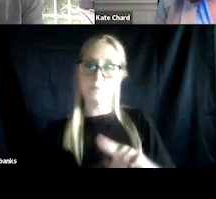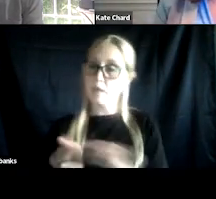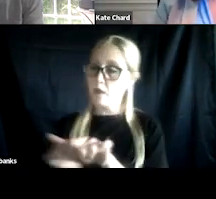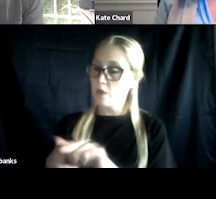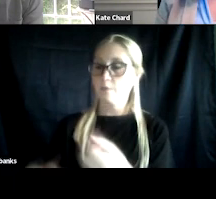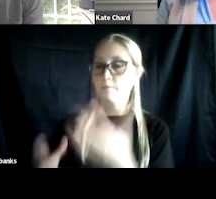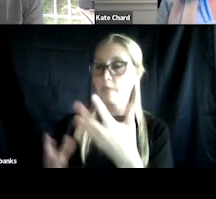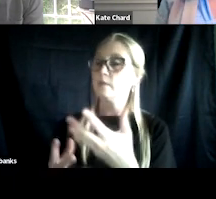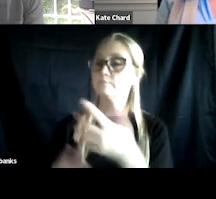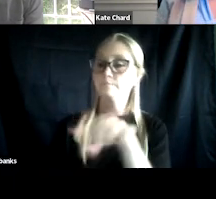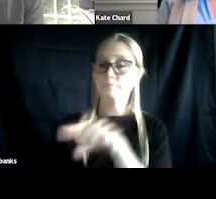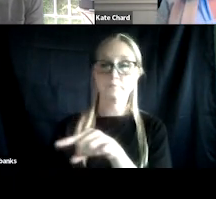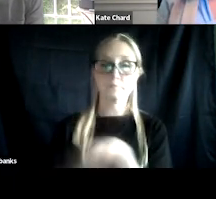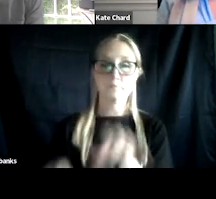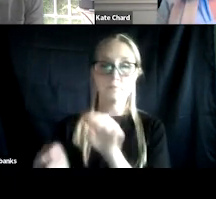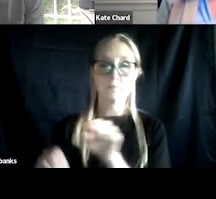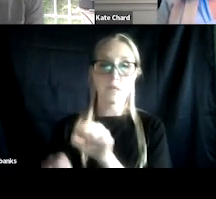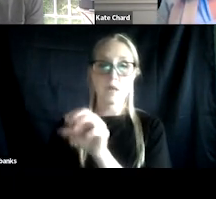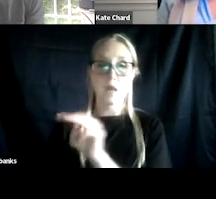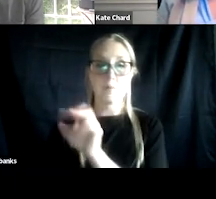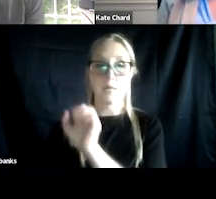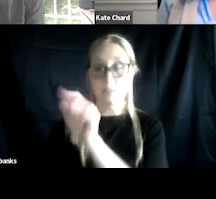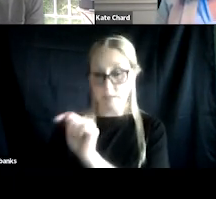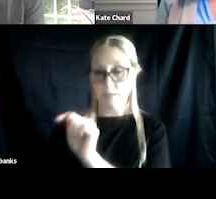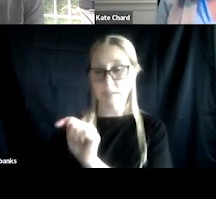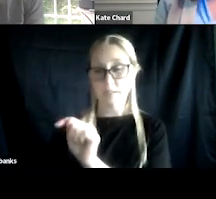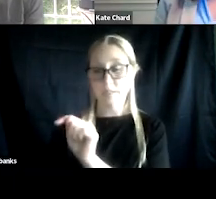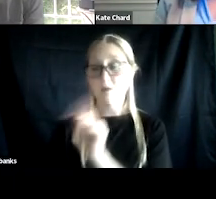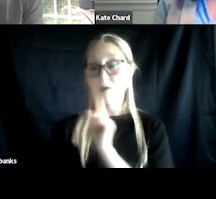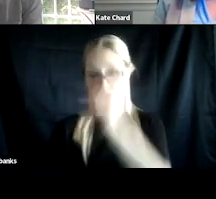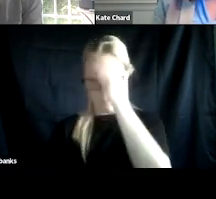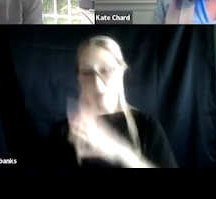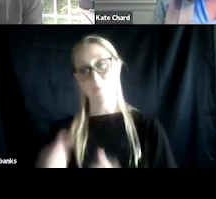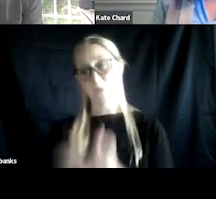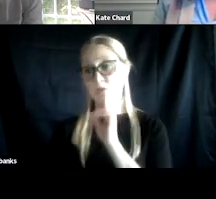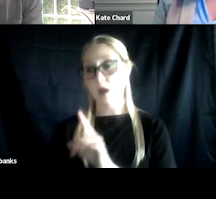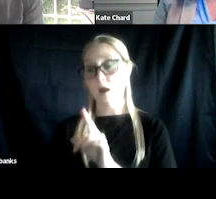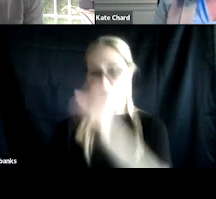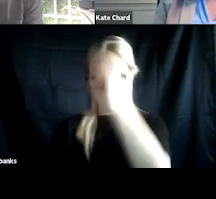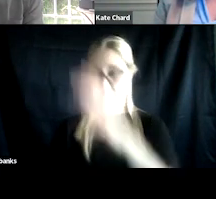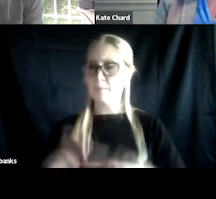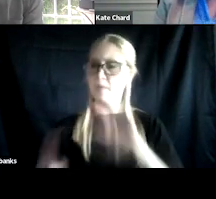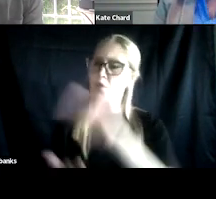and in fact, a greater overall raw number of veterans who experience MST are men. It's just a lower percentage and it may be actually